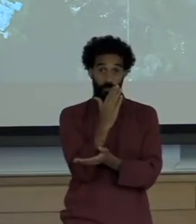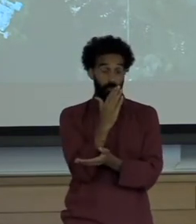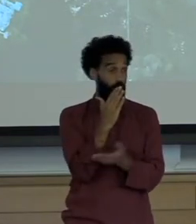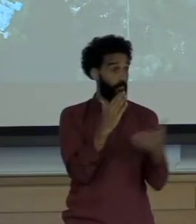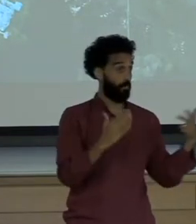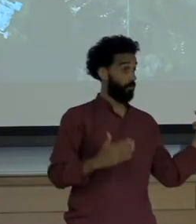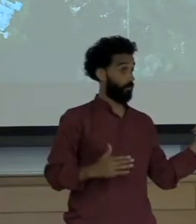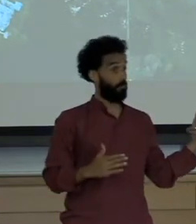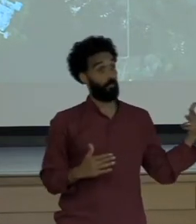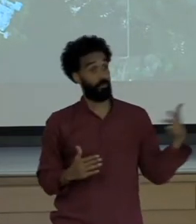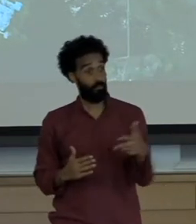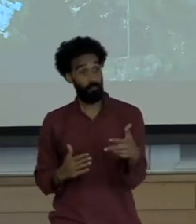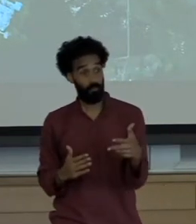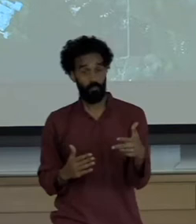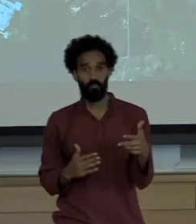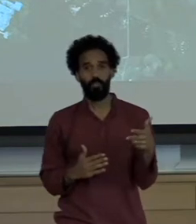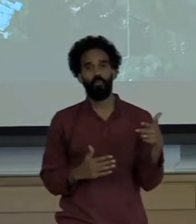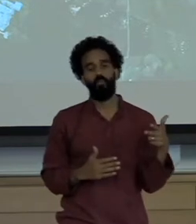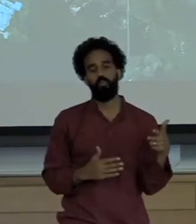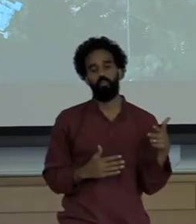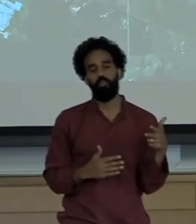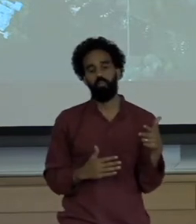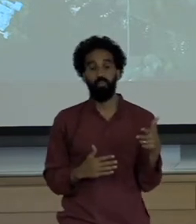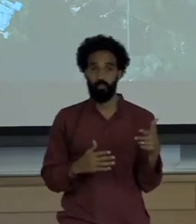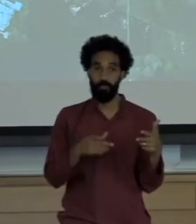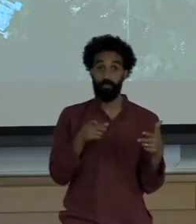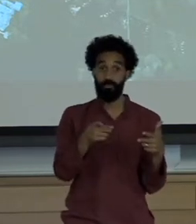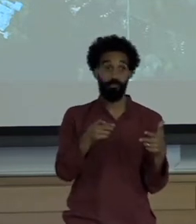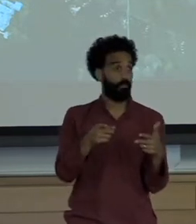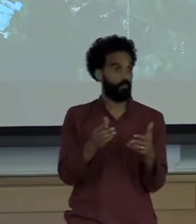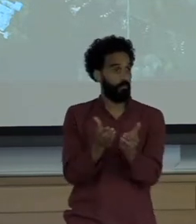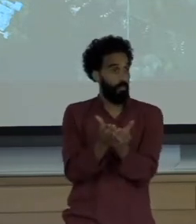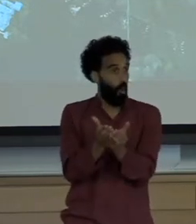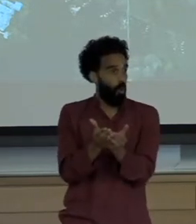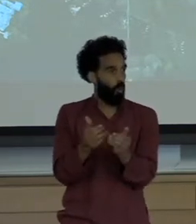Very slow boat, right? This is how the perpetrators of the deforestation get away